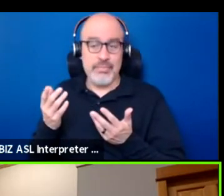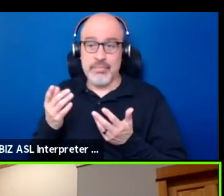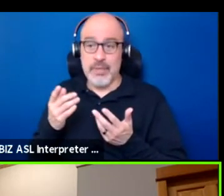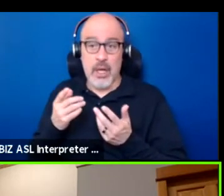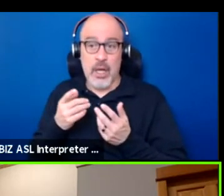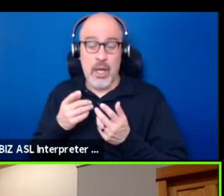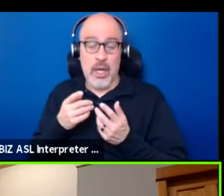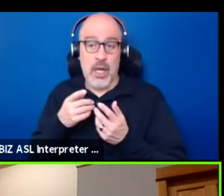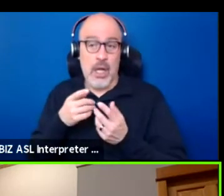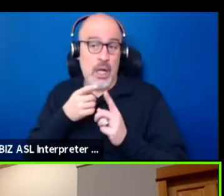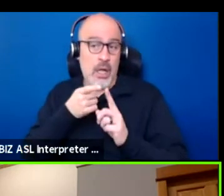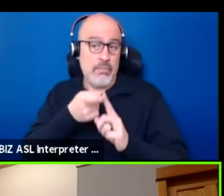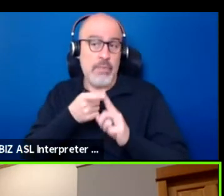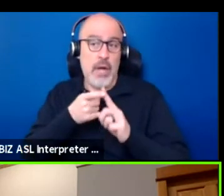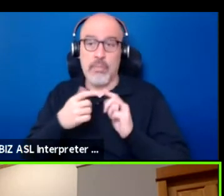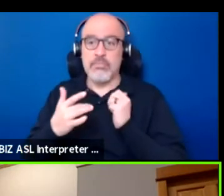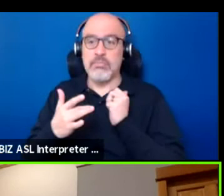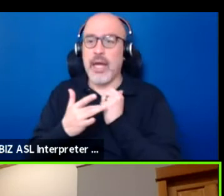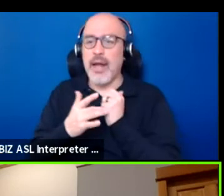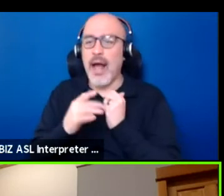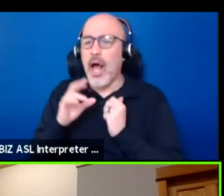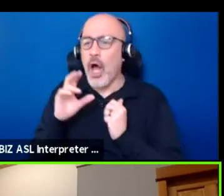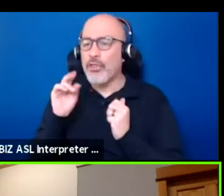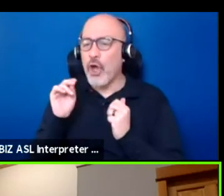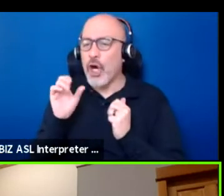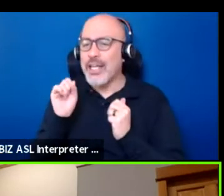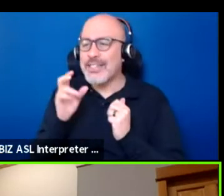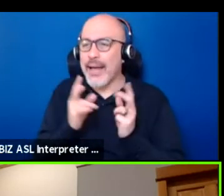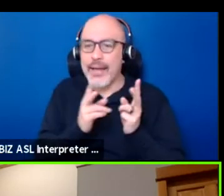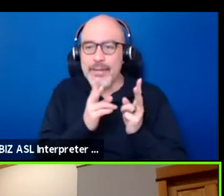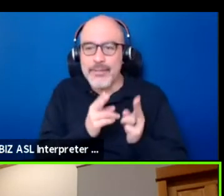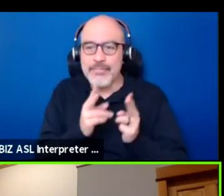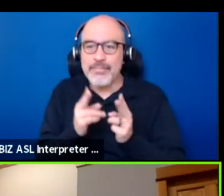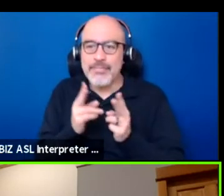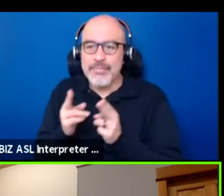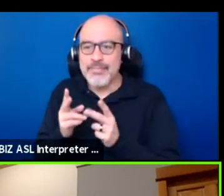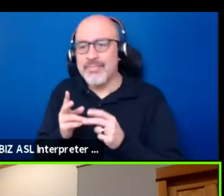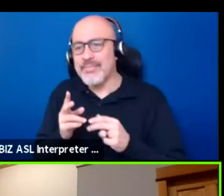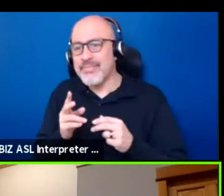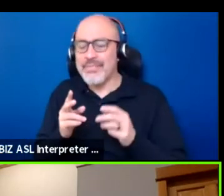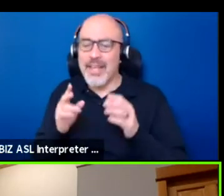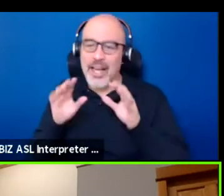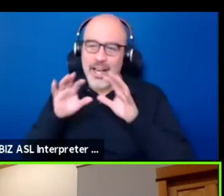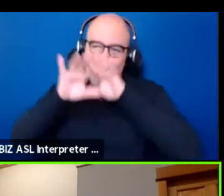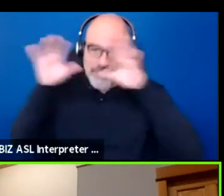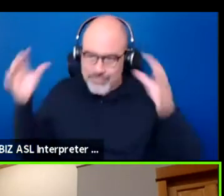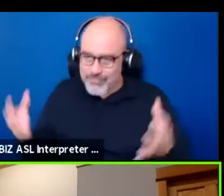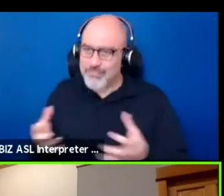to get them in those 30-second soundbites. I think, no, let's get ourselves into these spaces